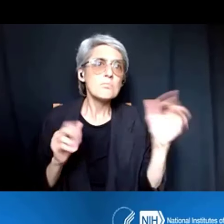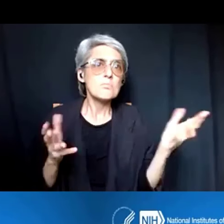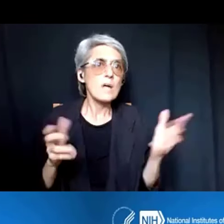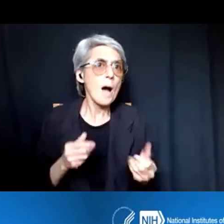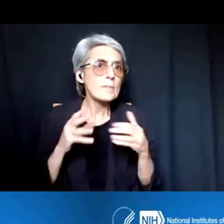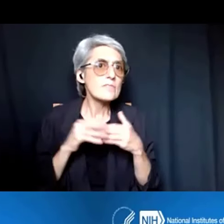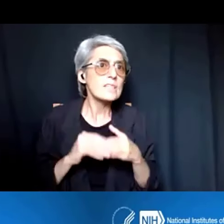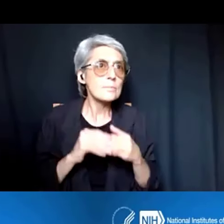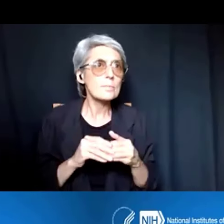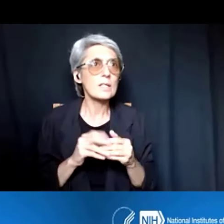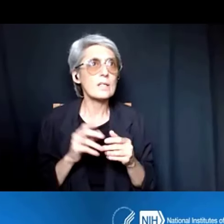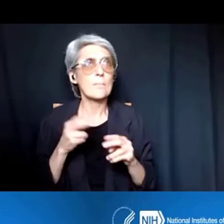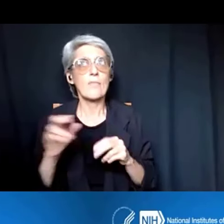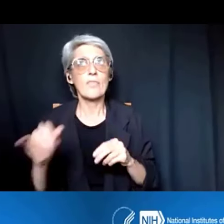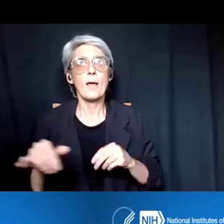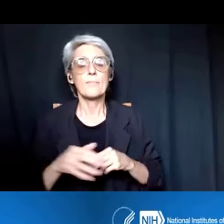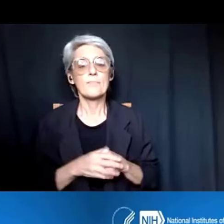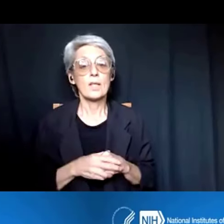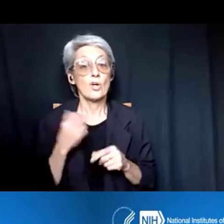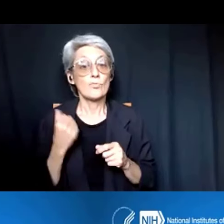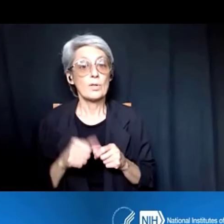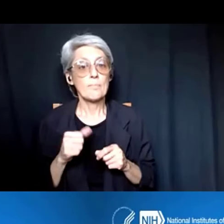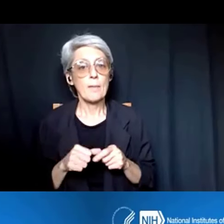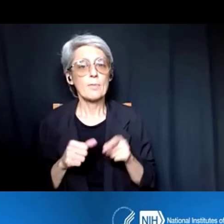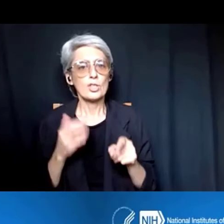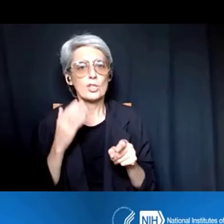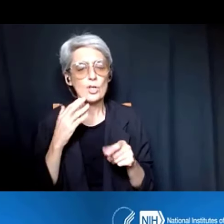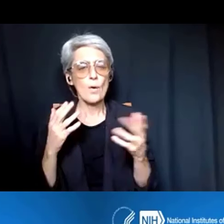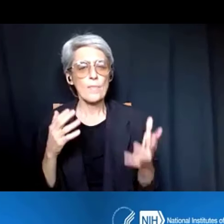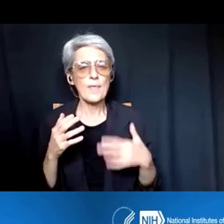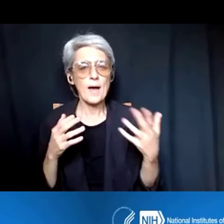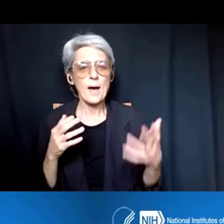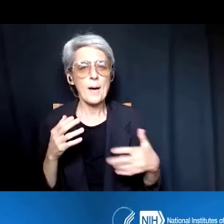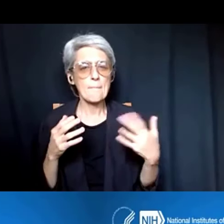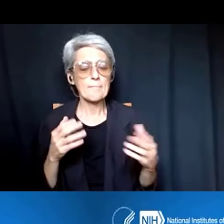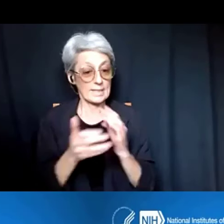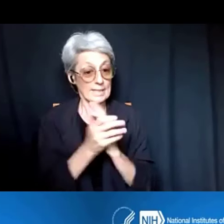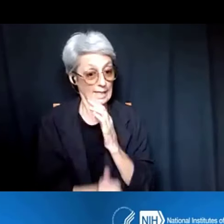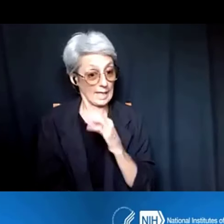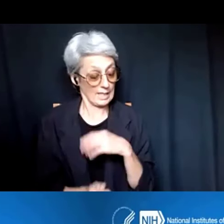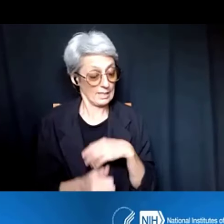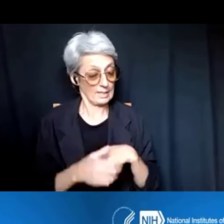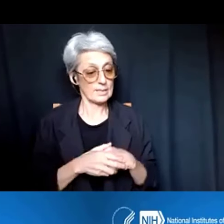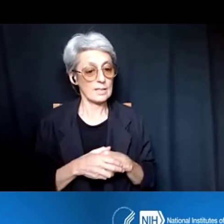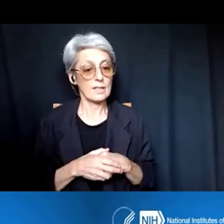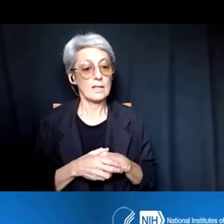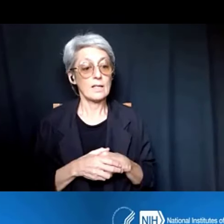But just remember, the skills that this mentor is gaining